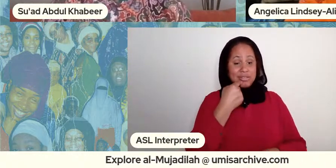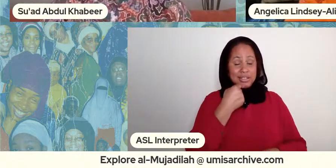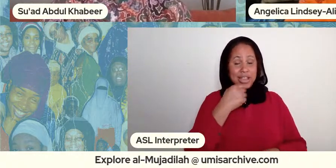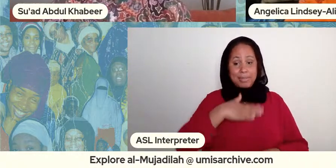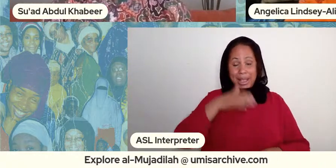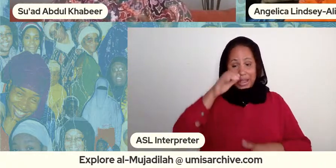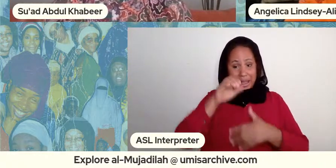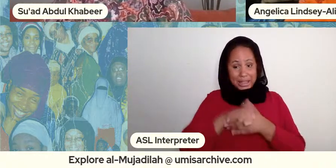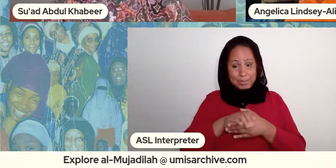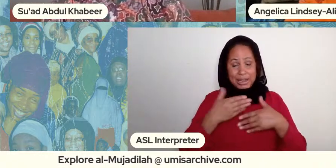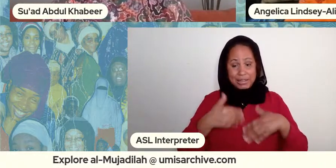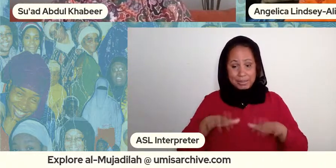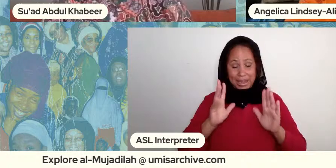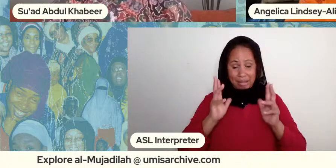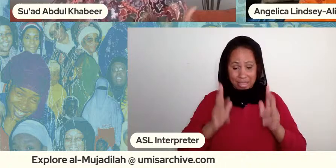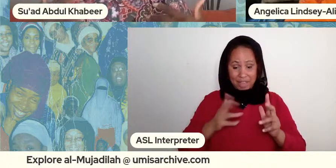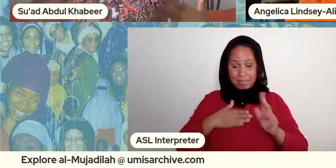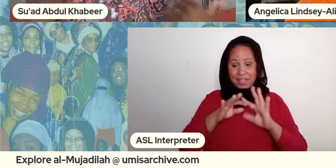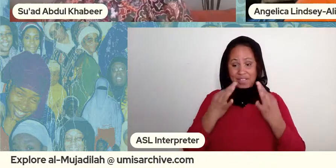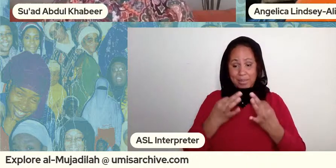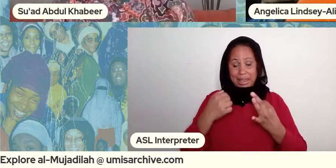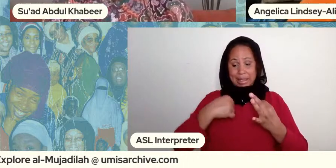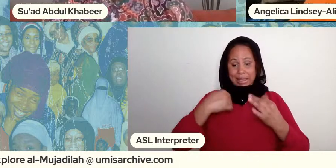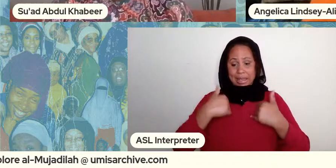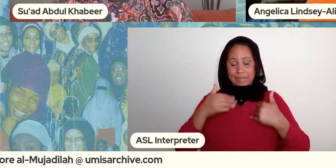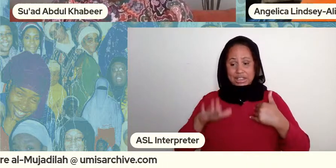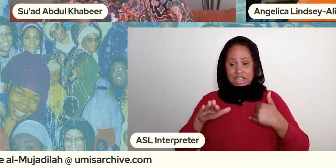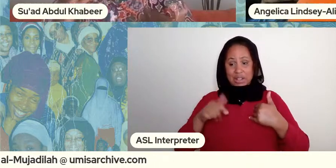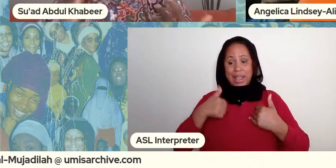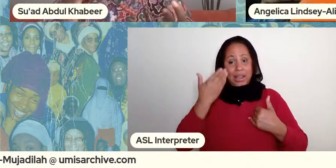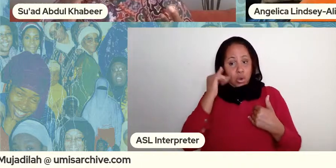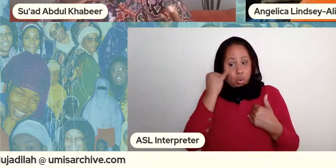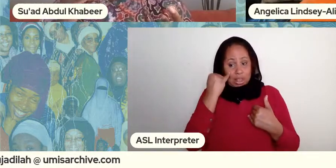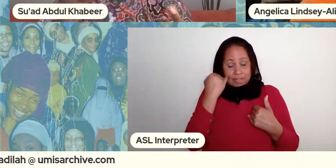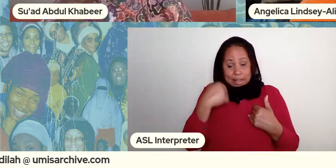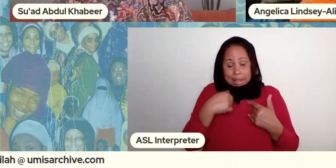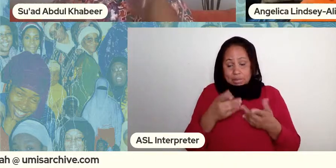my family i have a child with him i don't know if i'm divorced or not i don't know what's going on